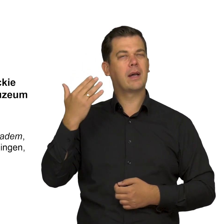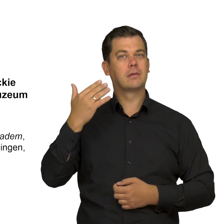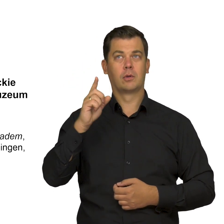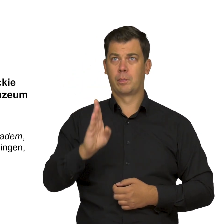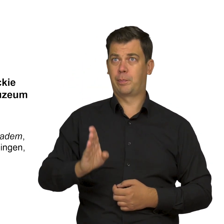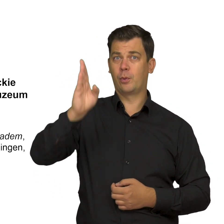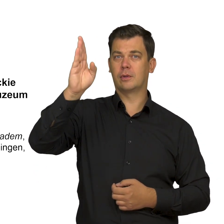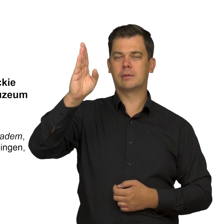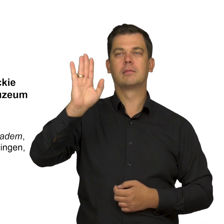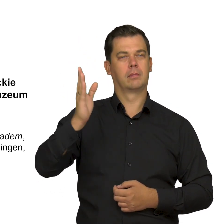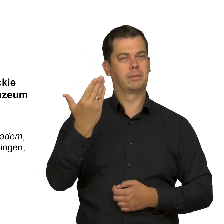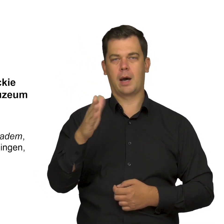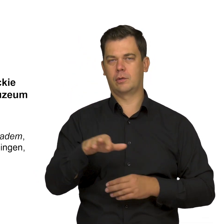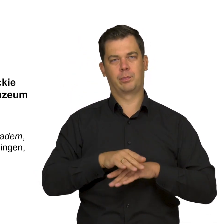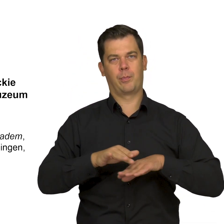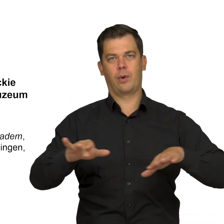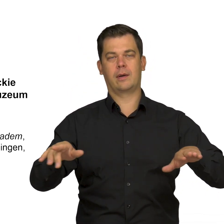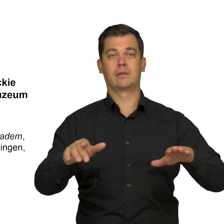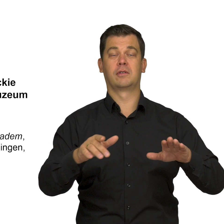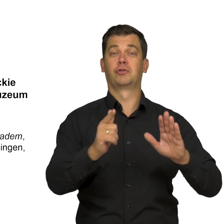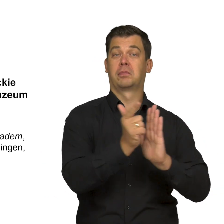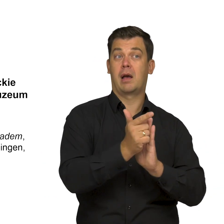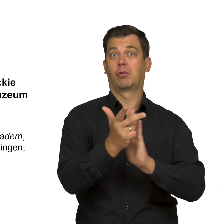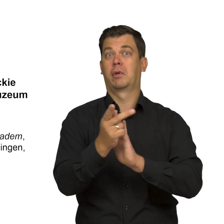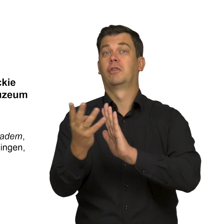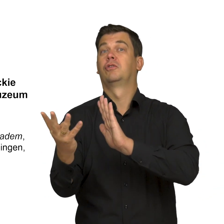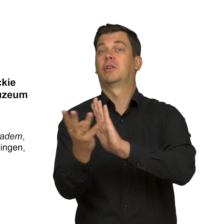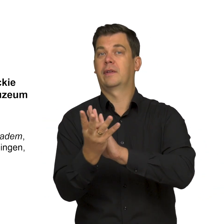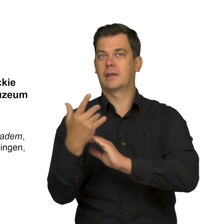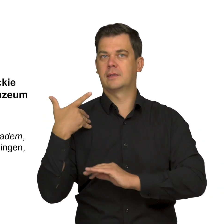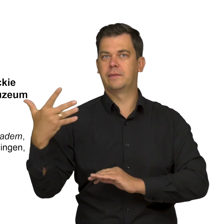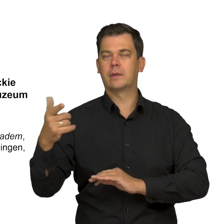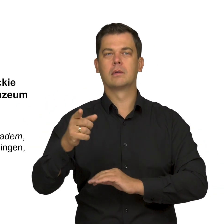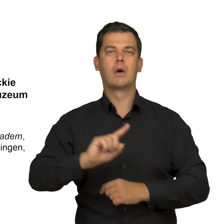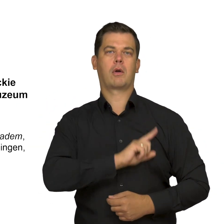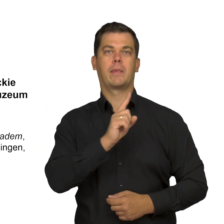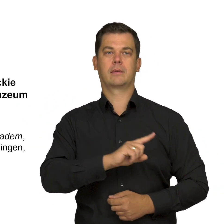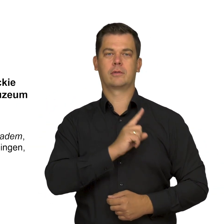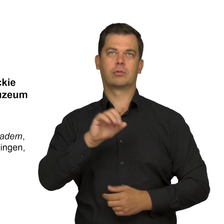will also be popular in 19th-century Romantic painting.